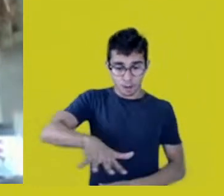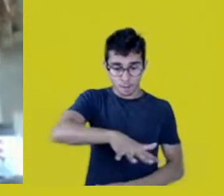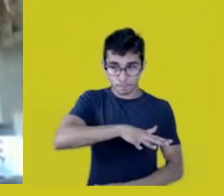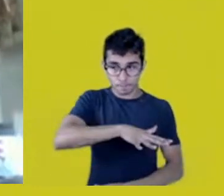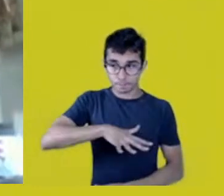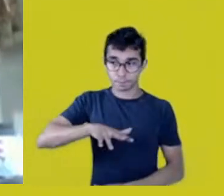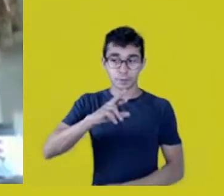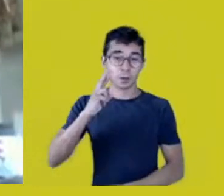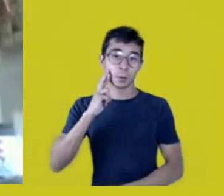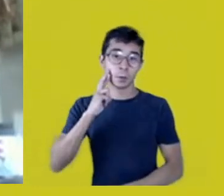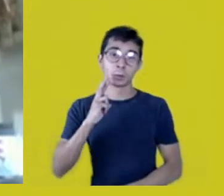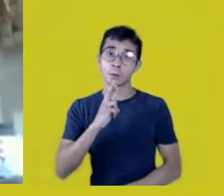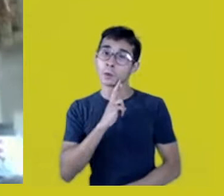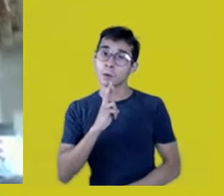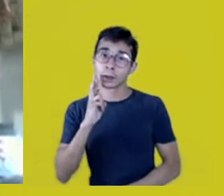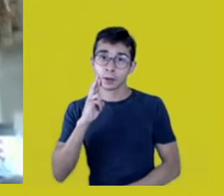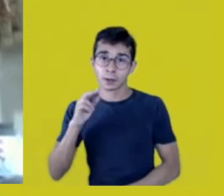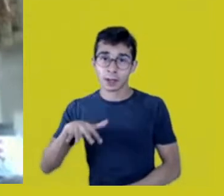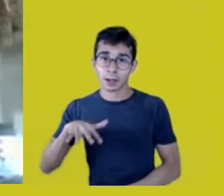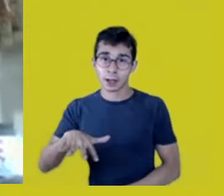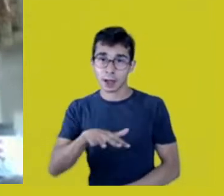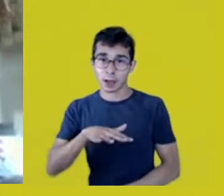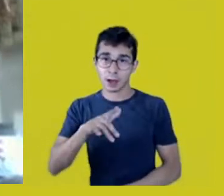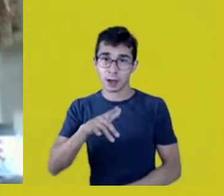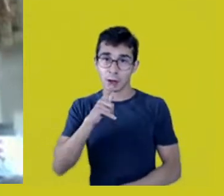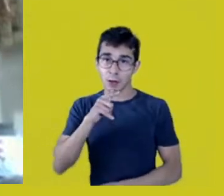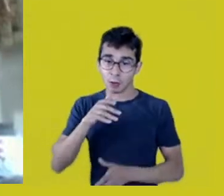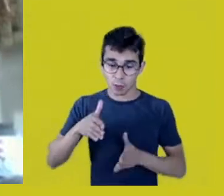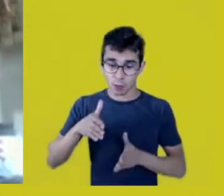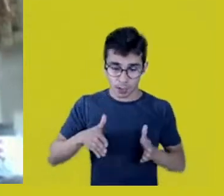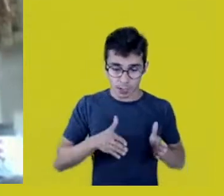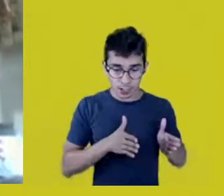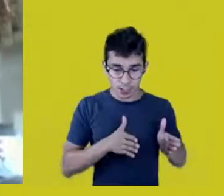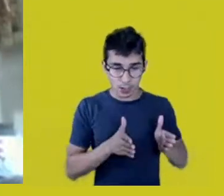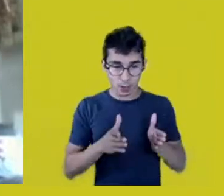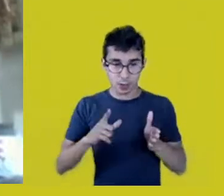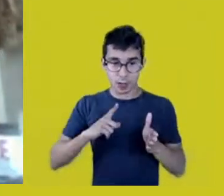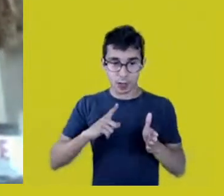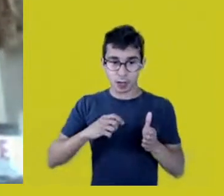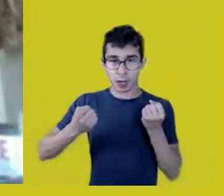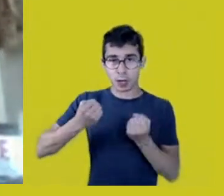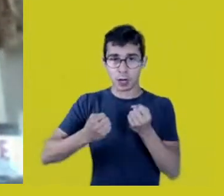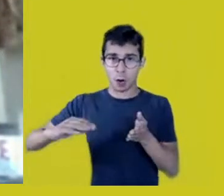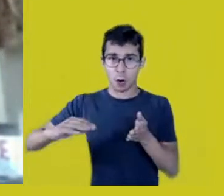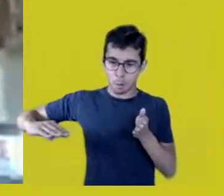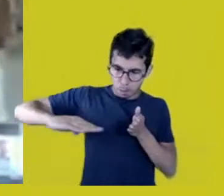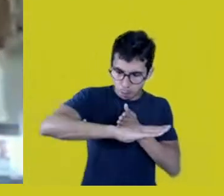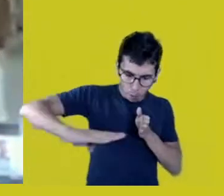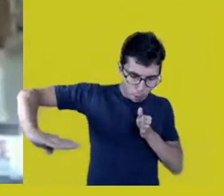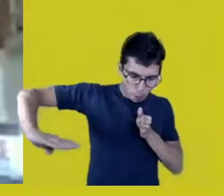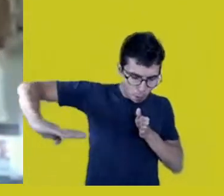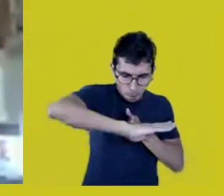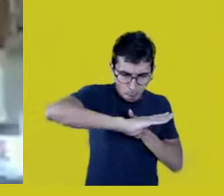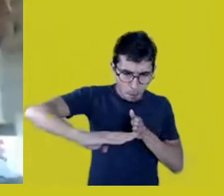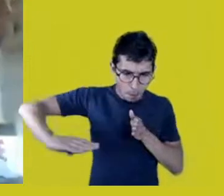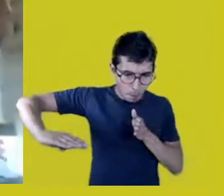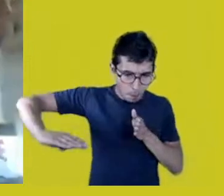is being cut by Highway 319.